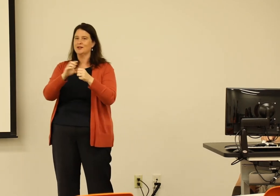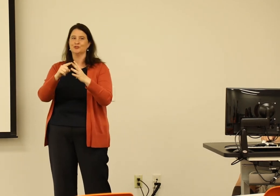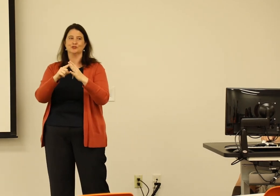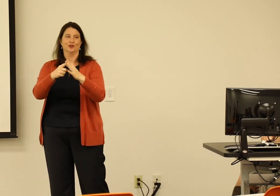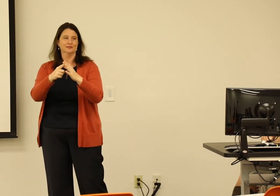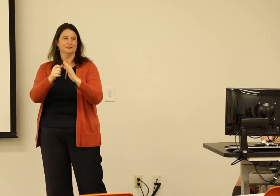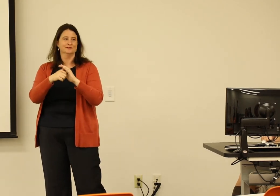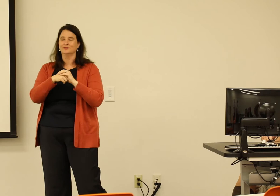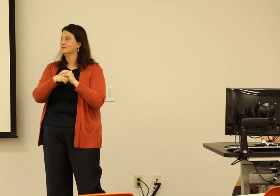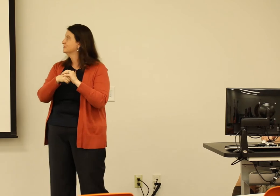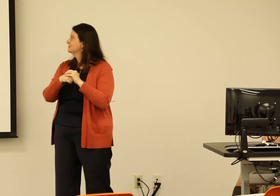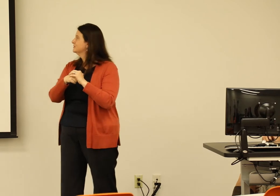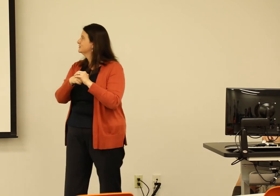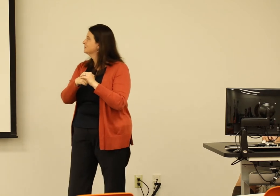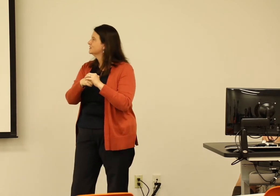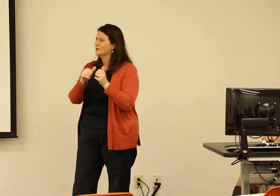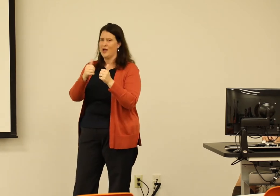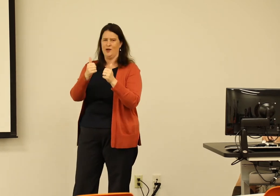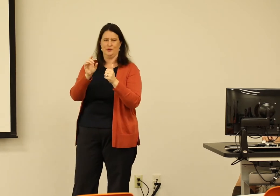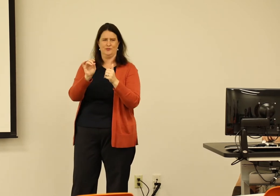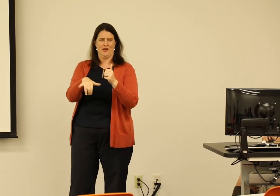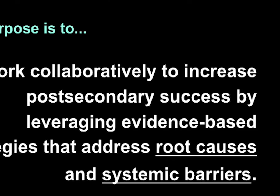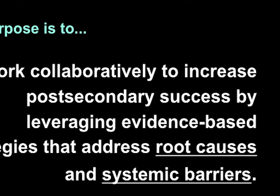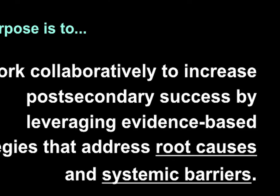but we have enough to start. So how do we start?